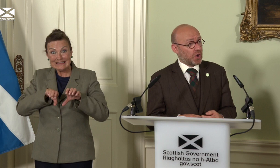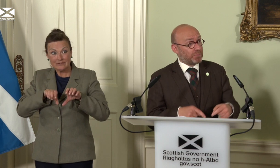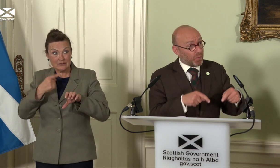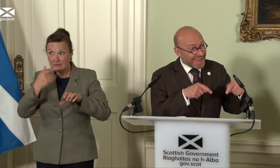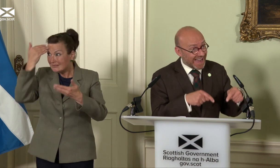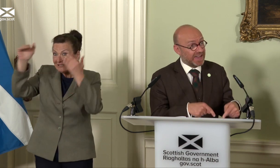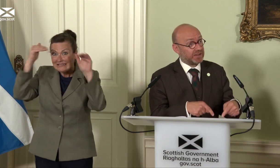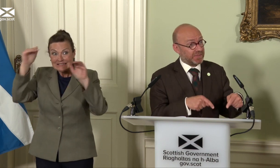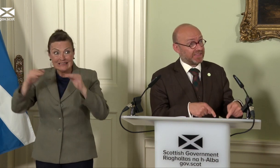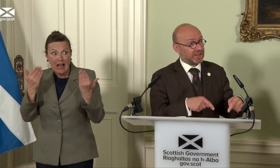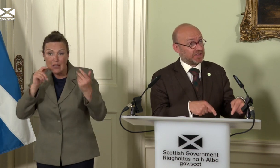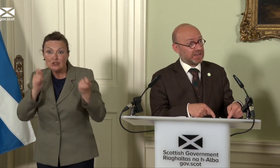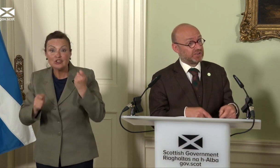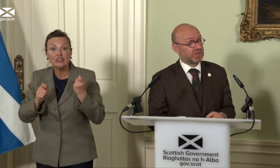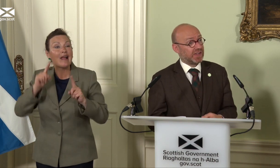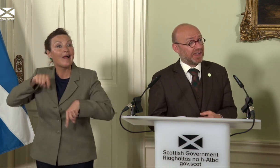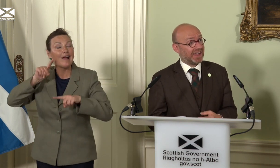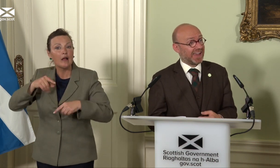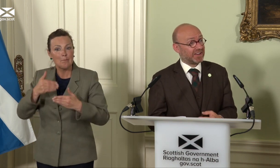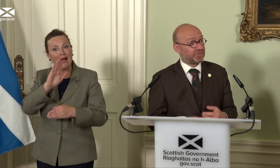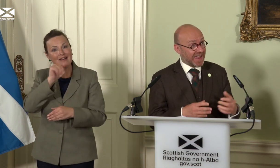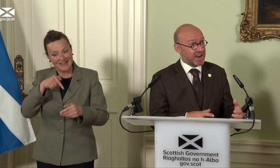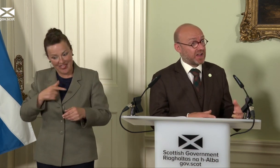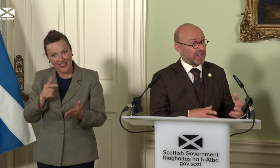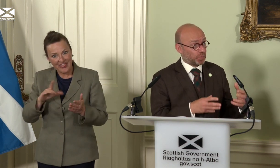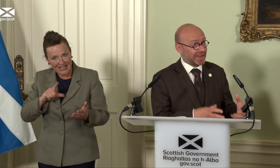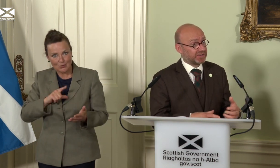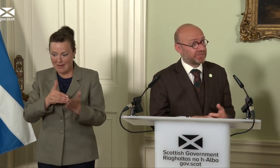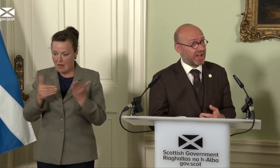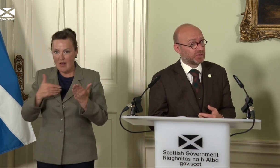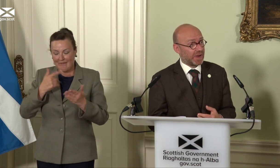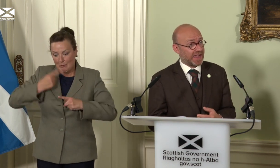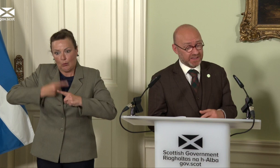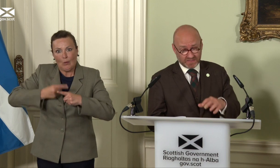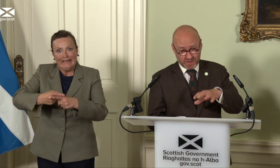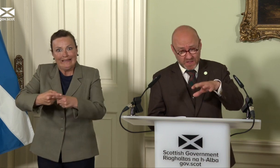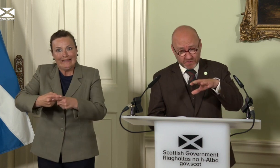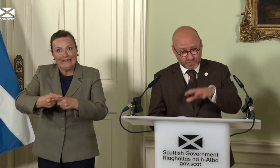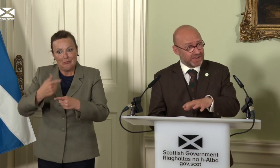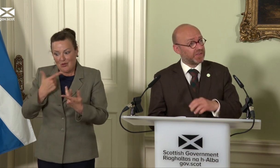But we can make that change in a fair as well as a fast way, and I think the fact that the